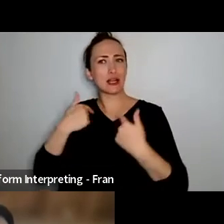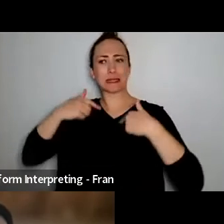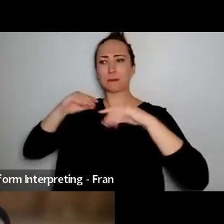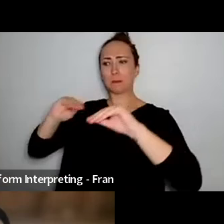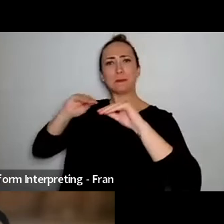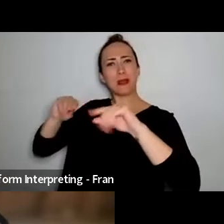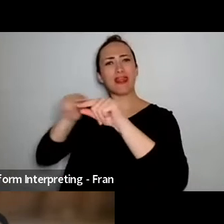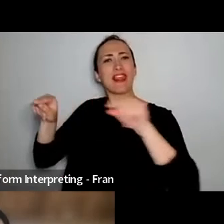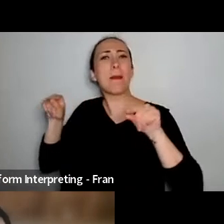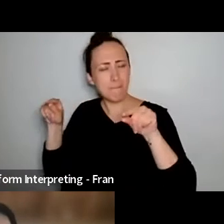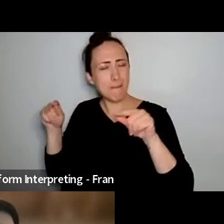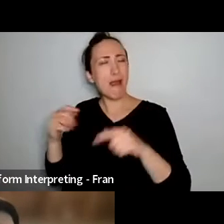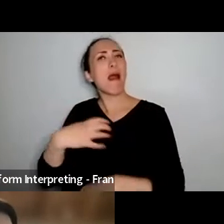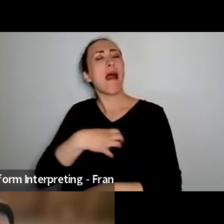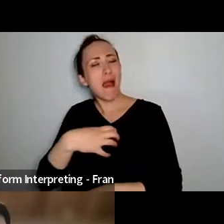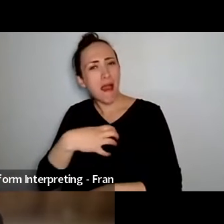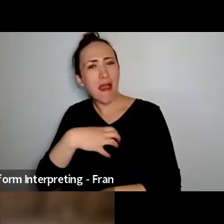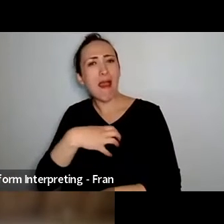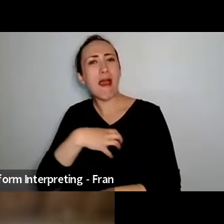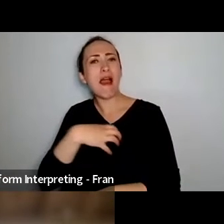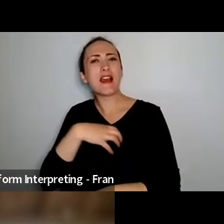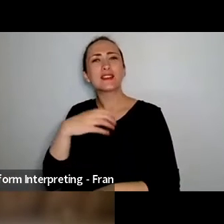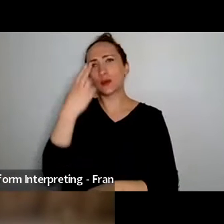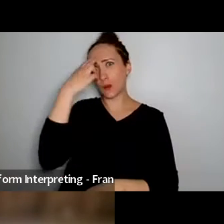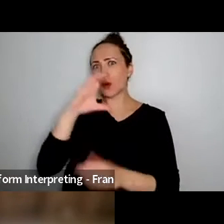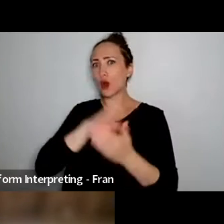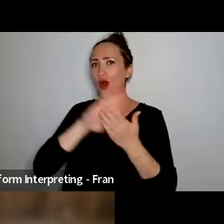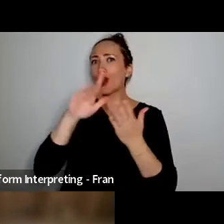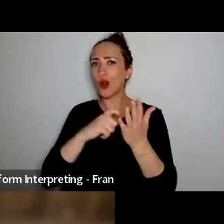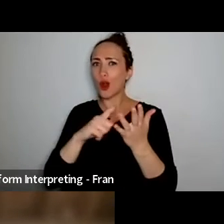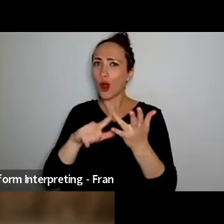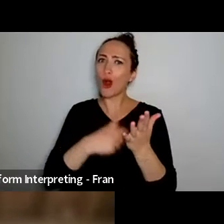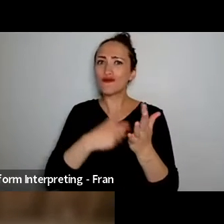uh but then I learned that was choreography and then through through my career I've been very